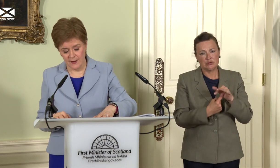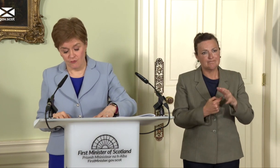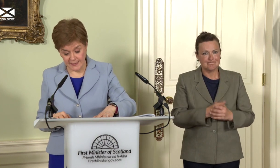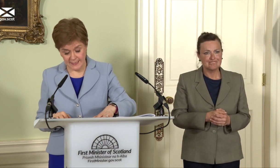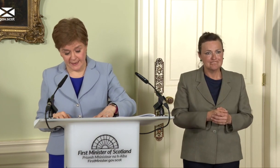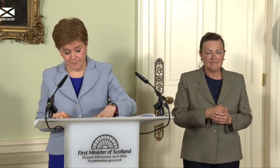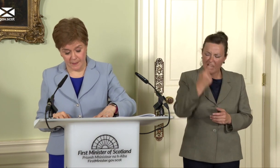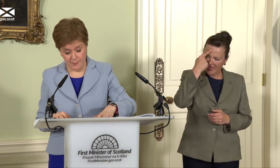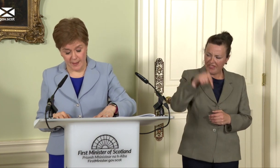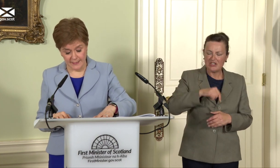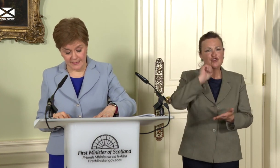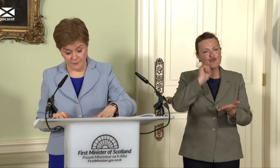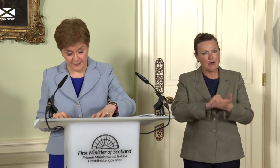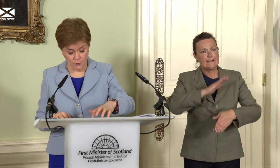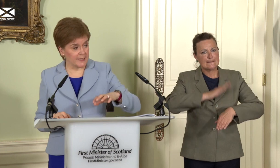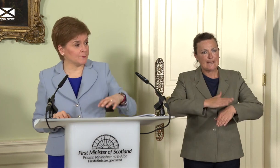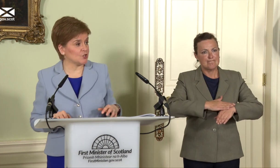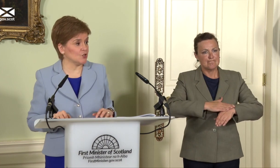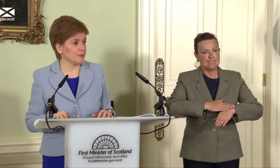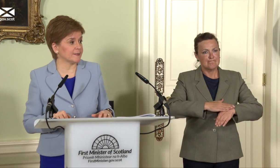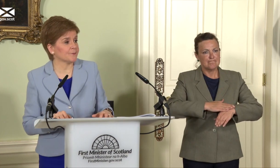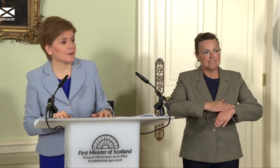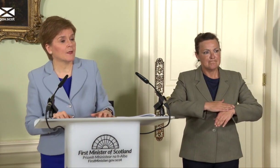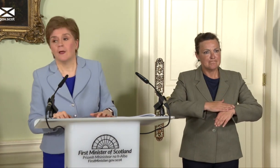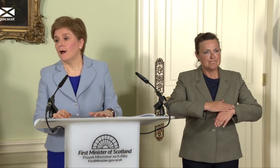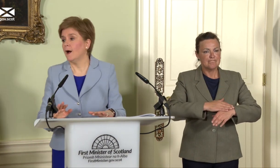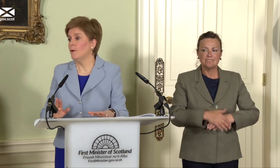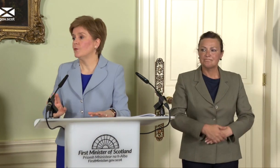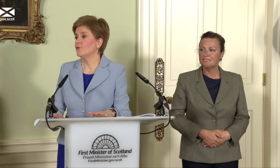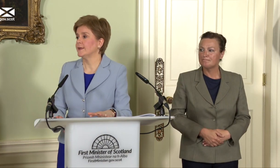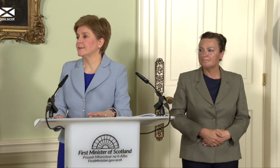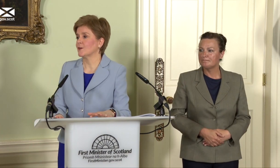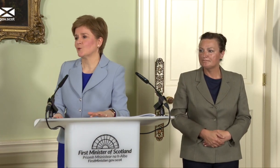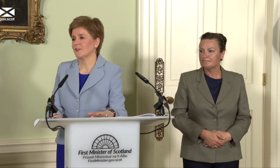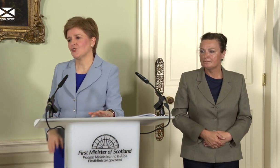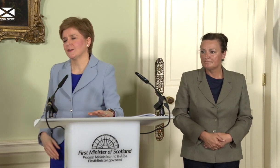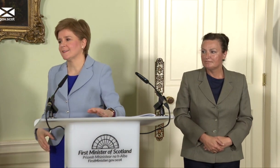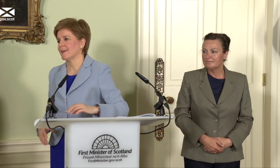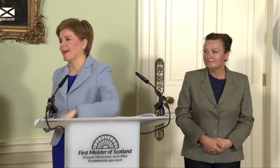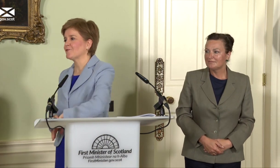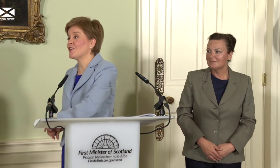right time, and the vital time to do it. Right, let’s see what choice I have. Chris.